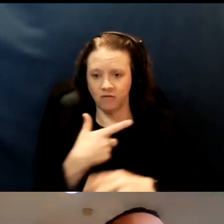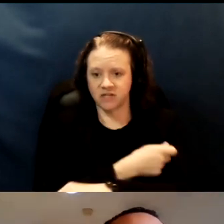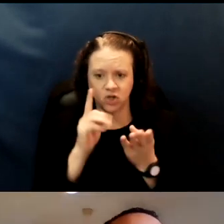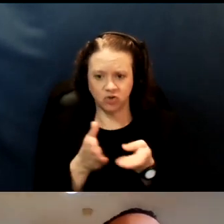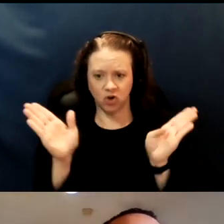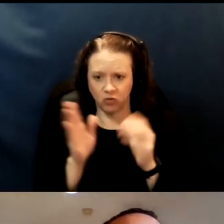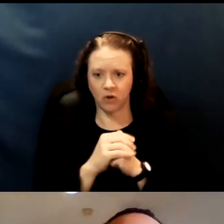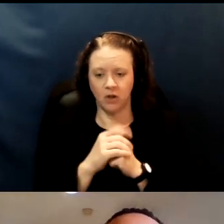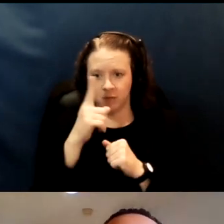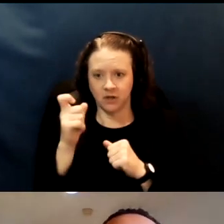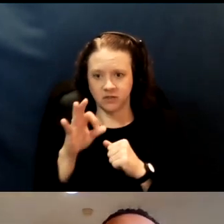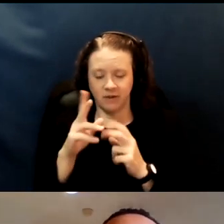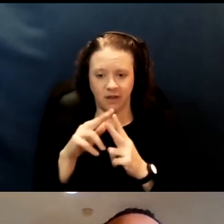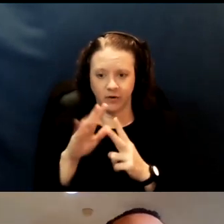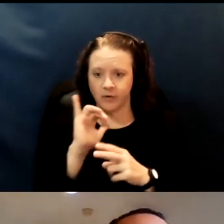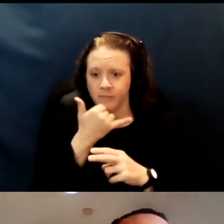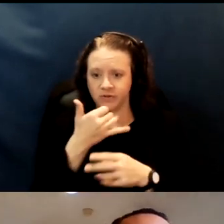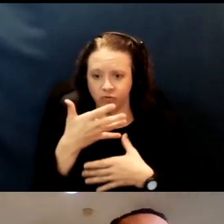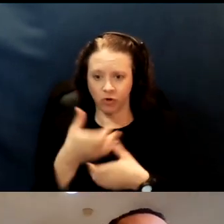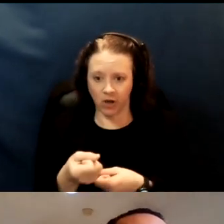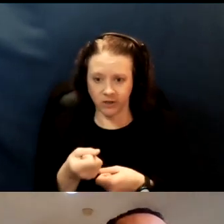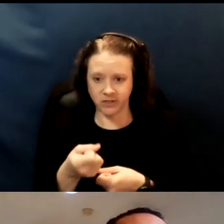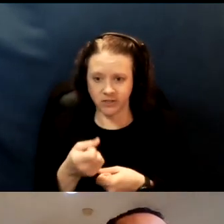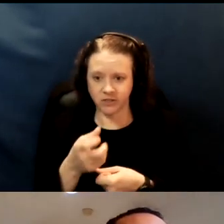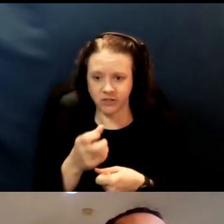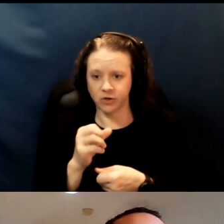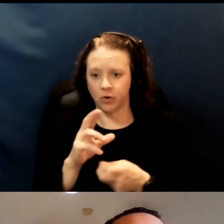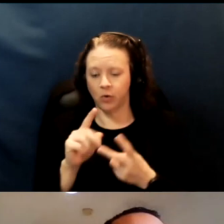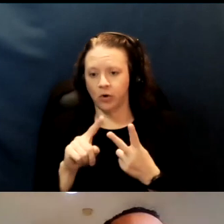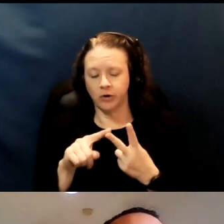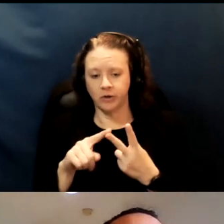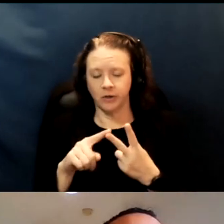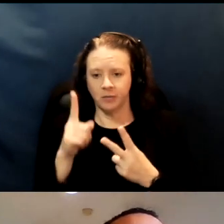due to either the mistrust that I mentioned, perhaps due to misinformation,